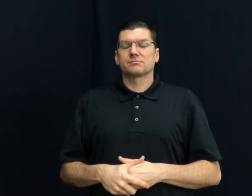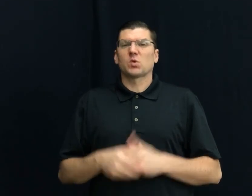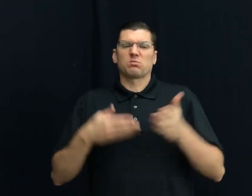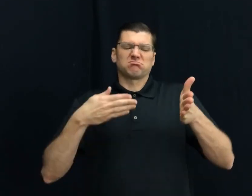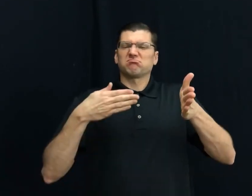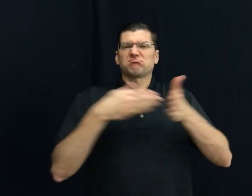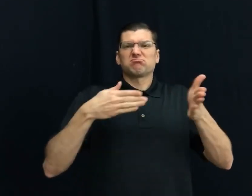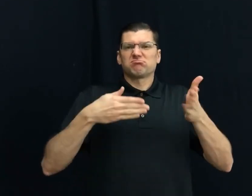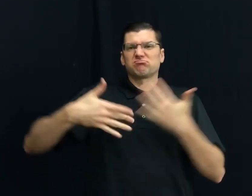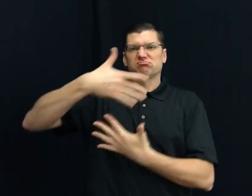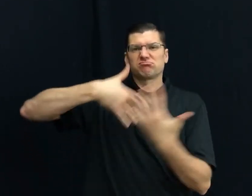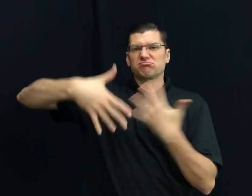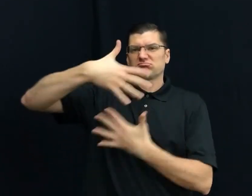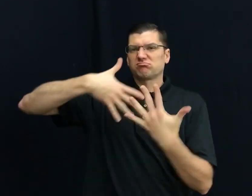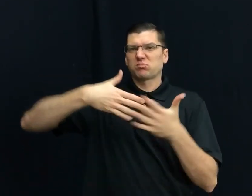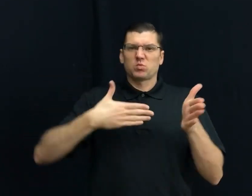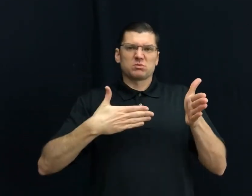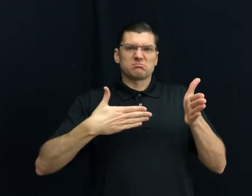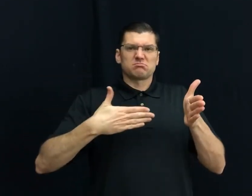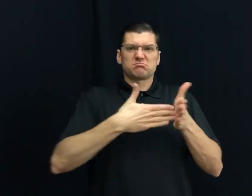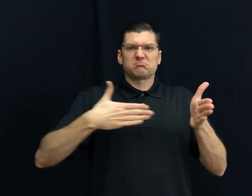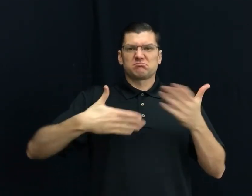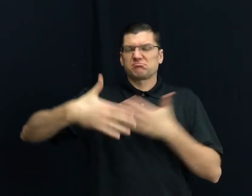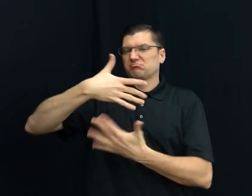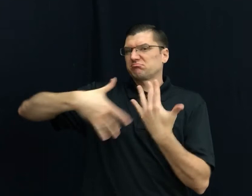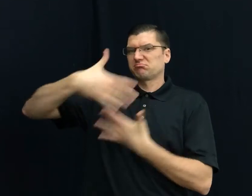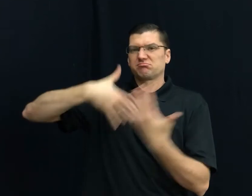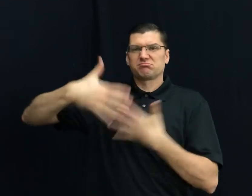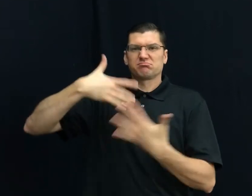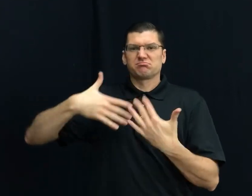26) ANTI-SOCIAL (against + social)